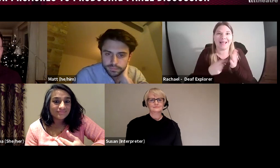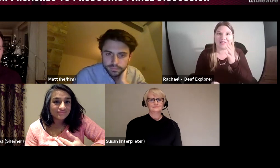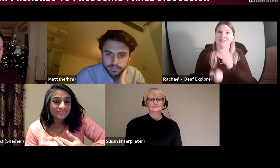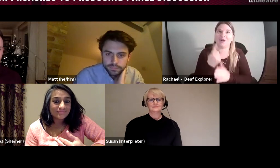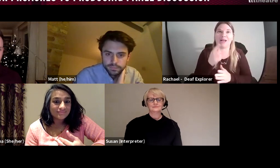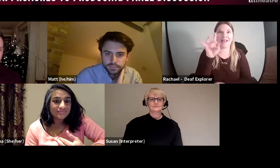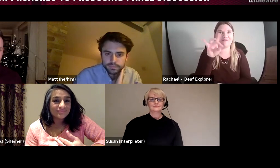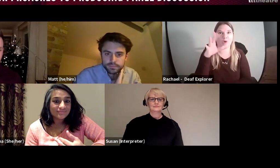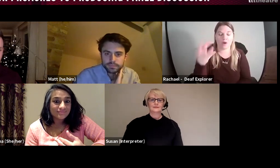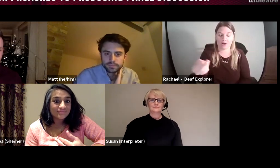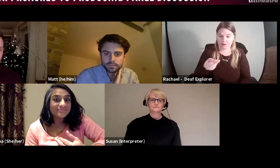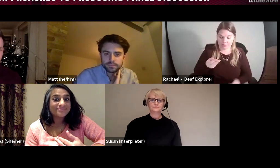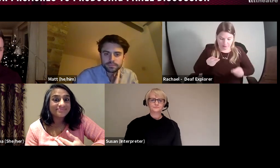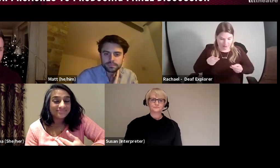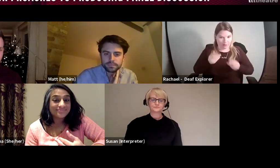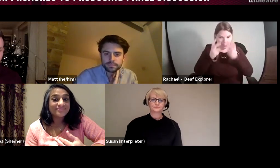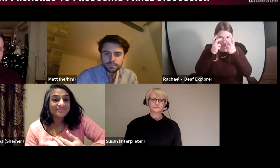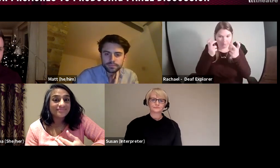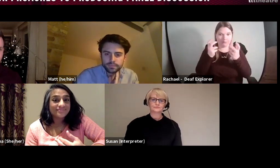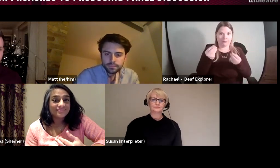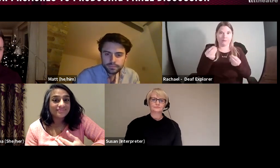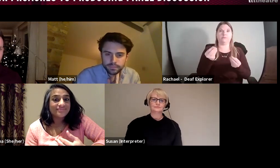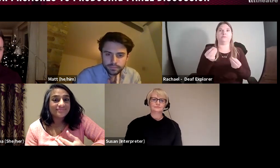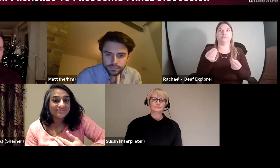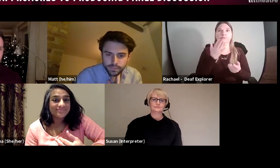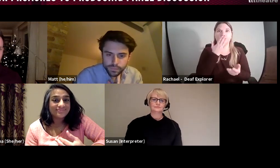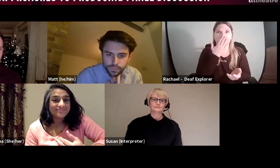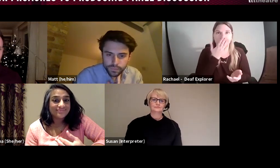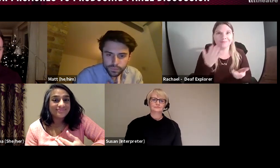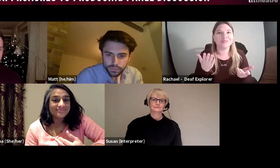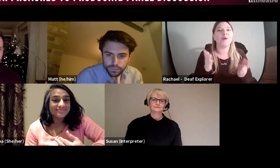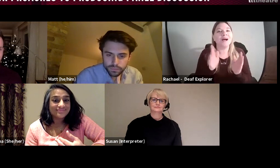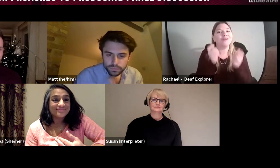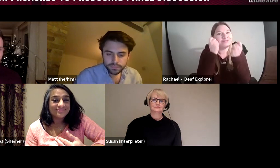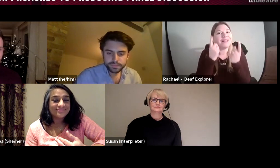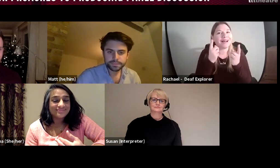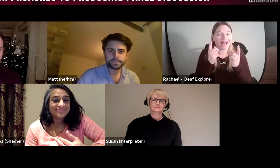my first time producing I forgot to ask about the VAT and got an in voice that was 20% higher